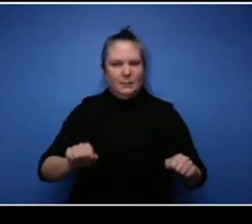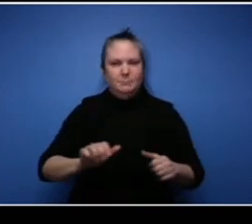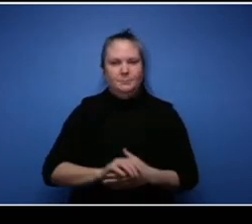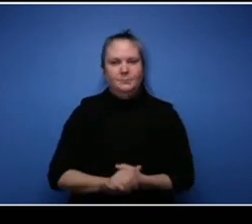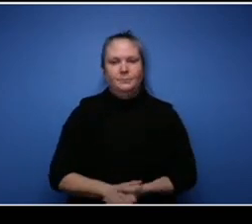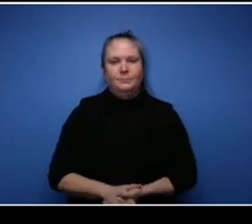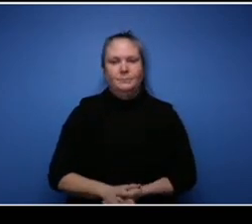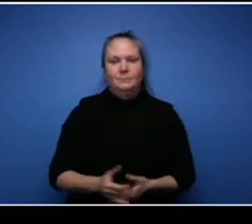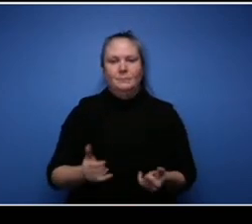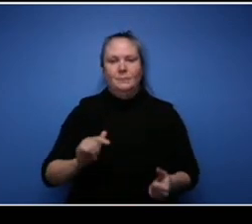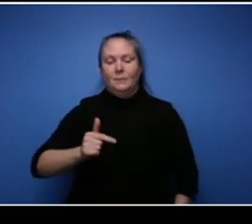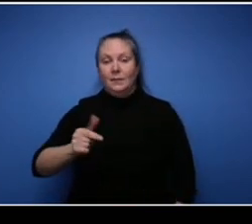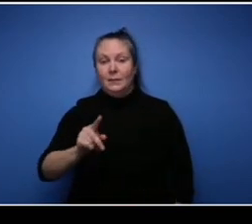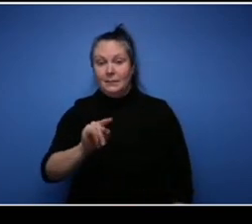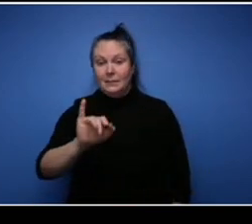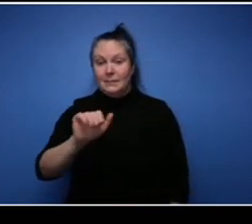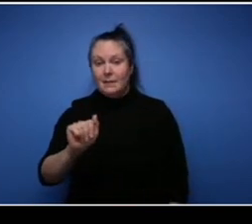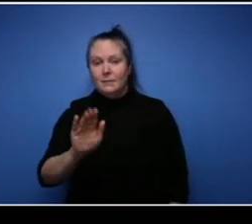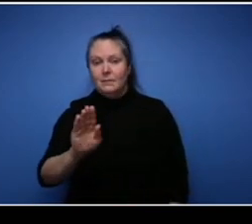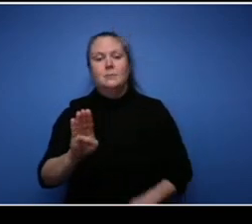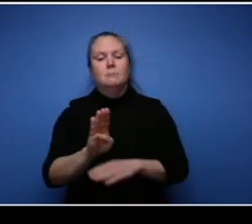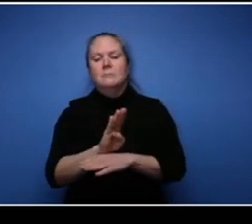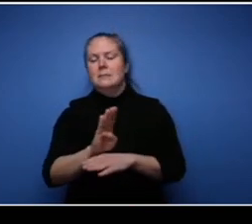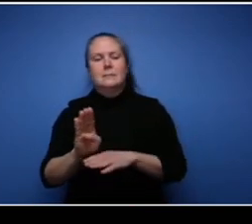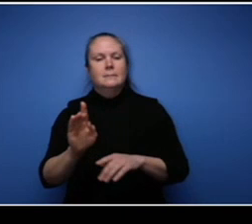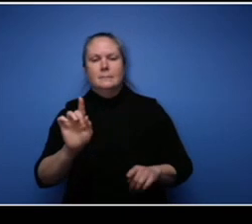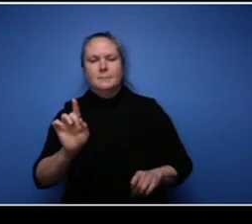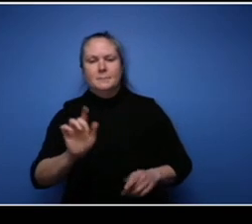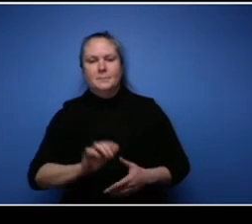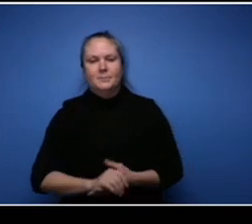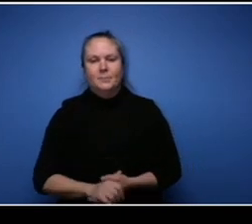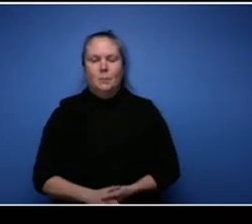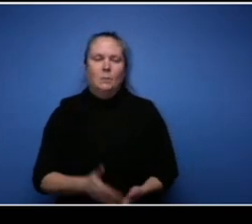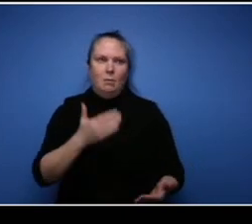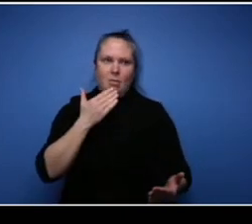more about your businesses? Well thank god you're going to write it down for them to